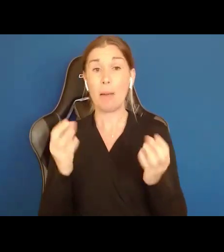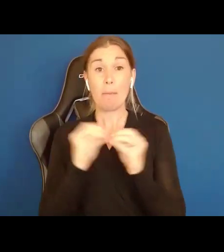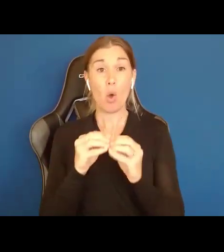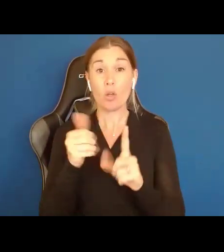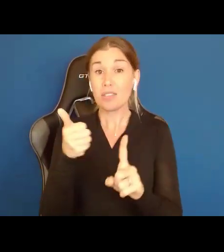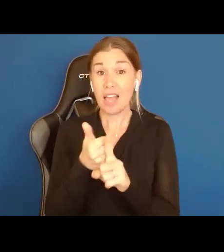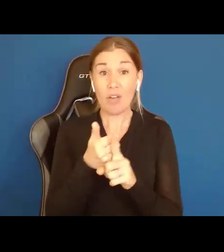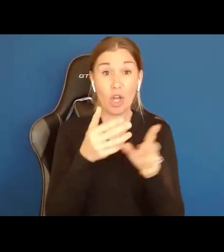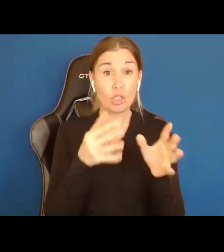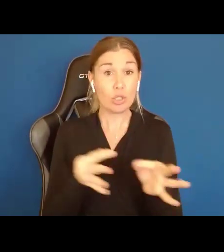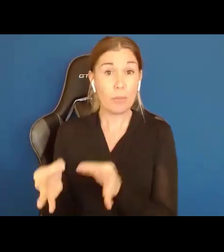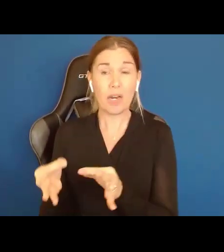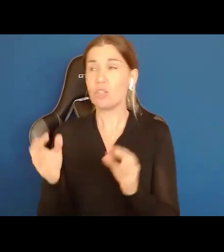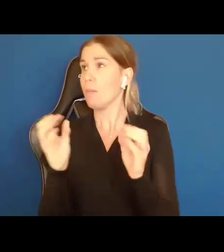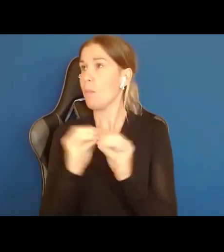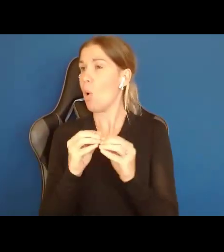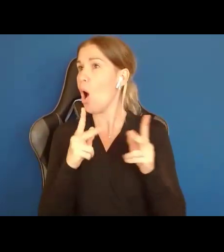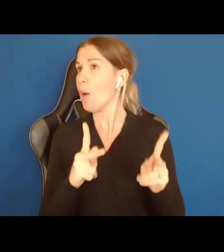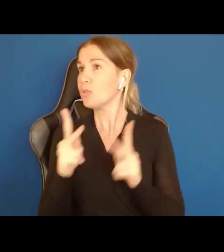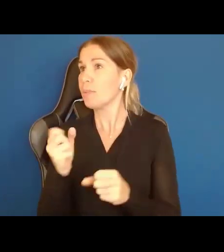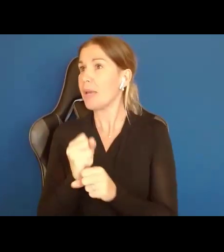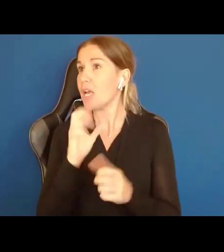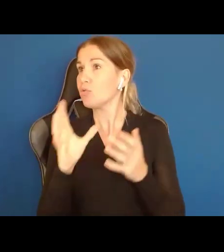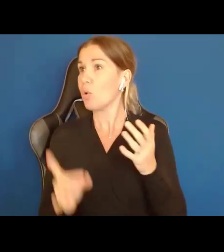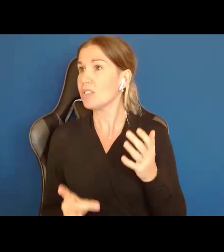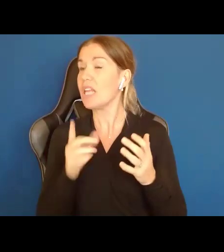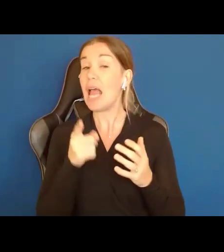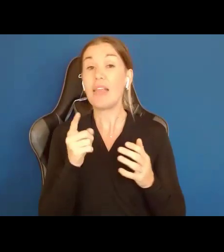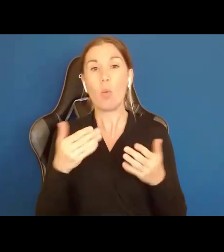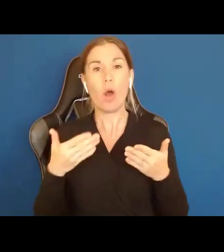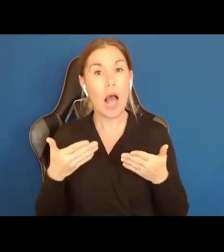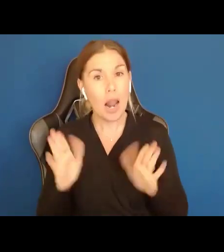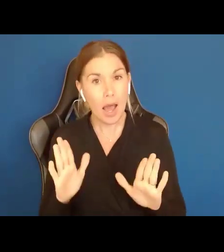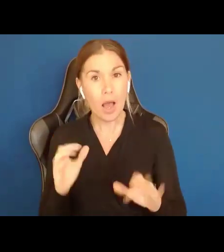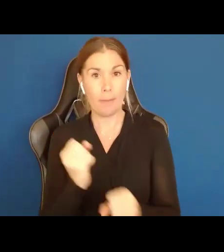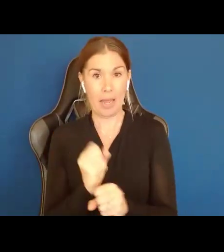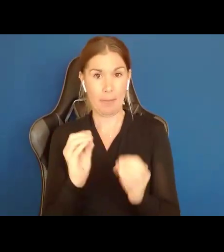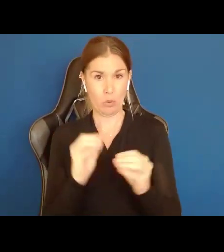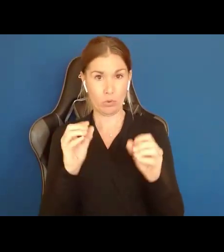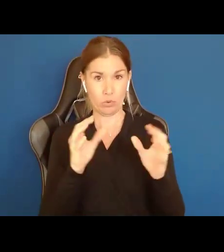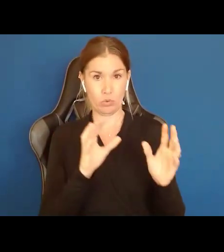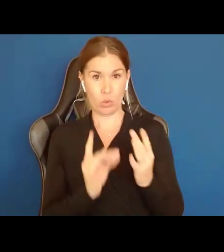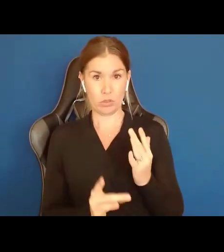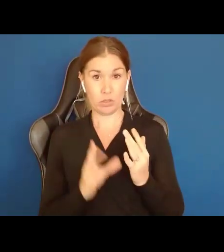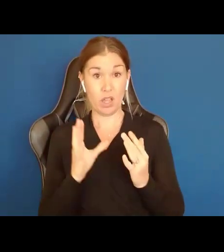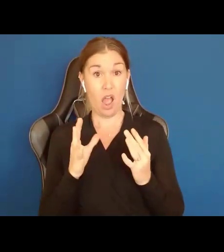They had more opportunities to make choices, they were able to make more choices and it translated to a better life.